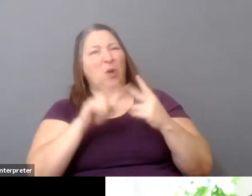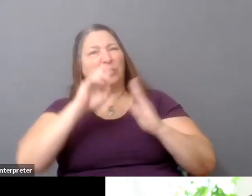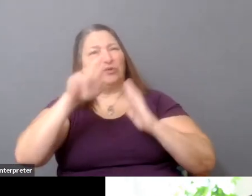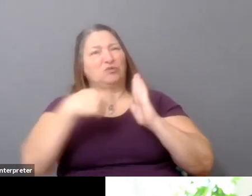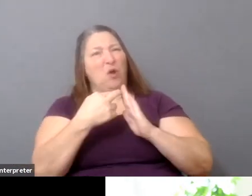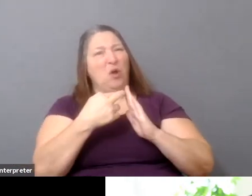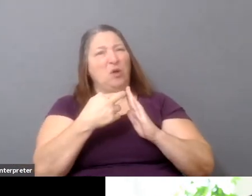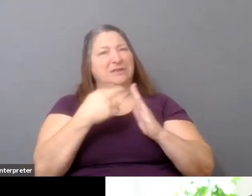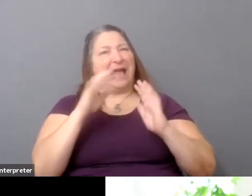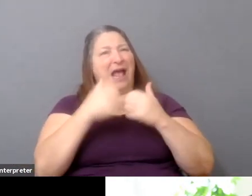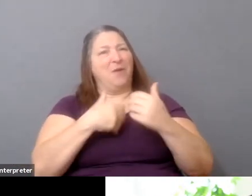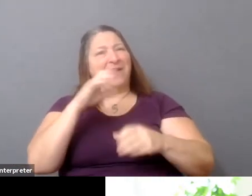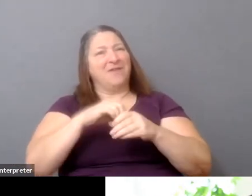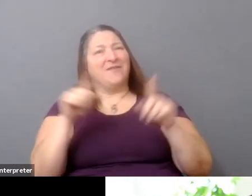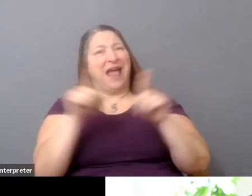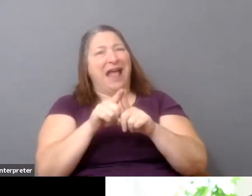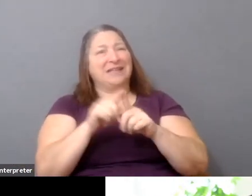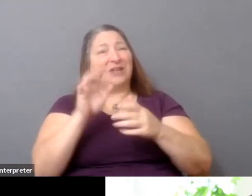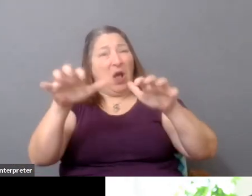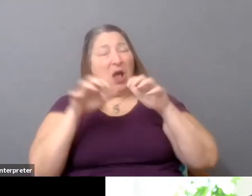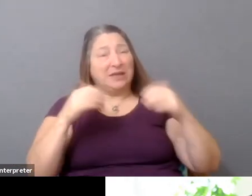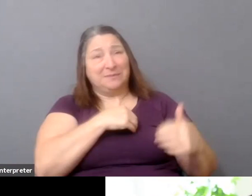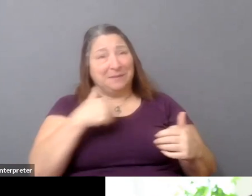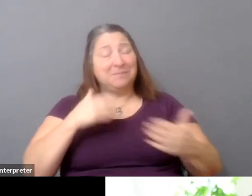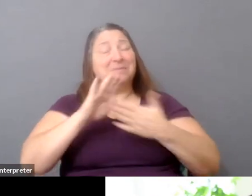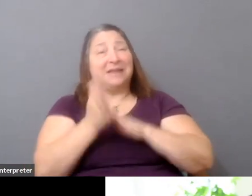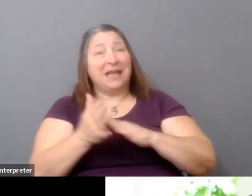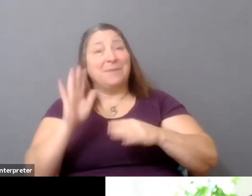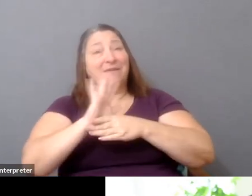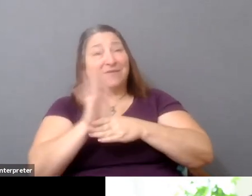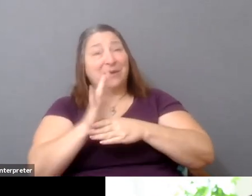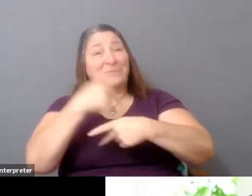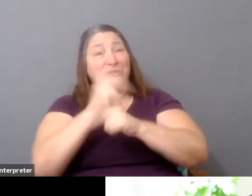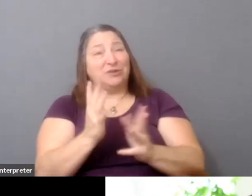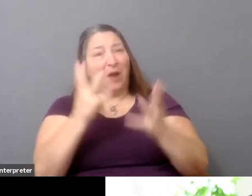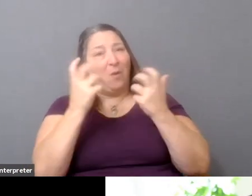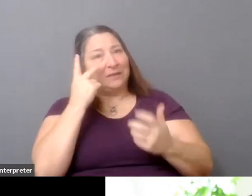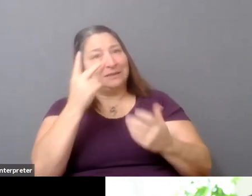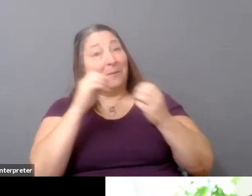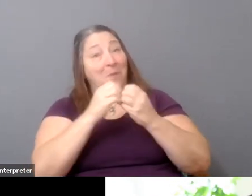You know, I became a film producer because I wanted to see more films about women